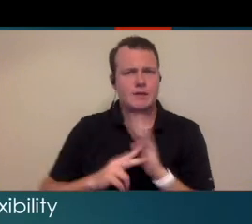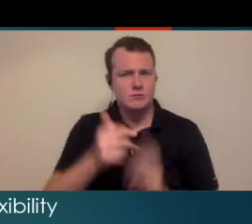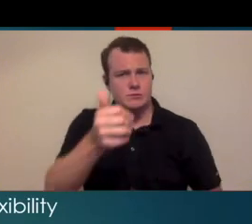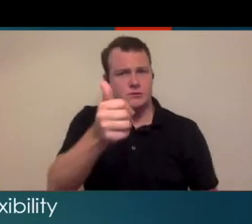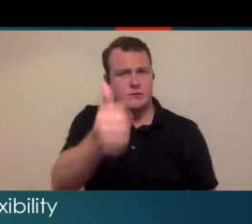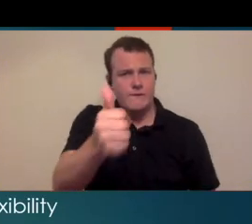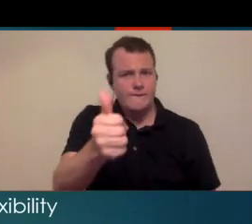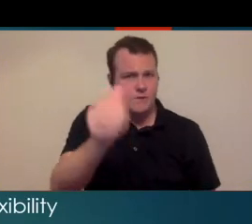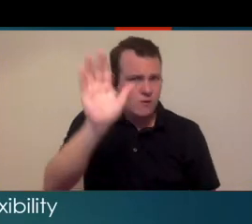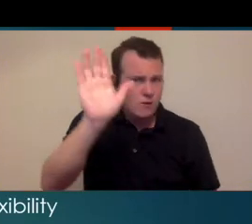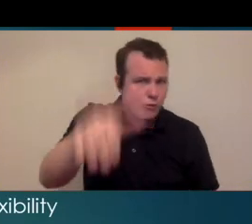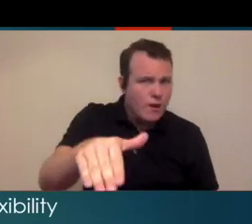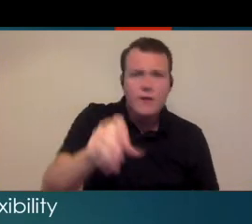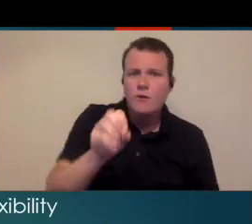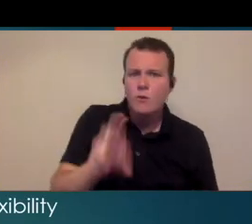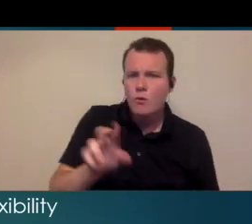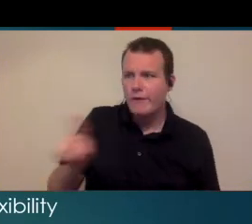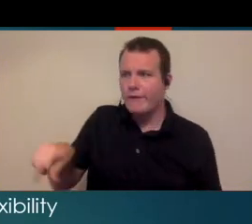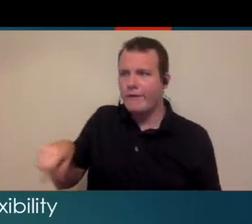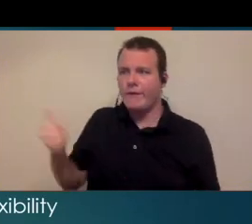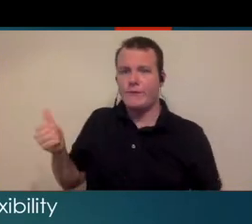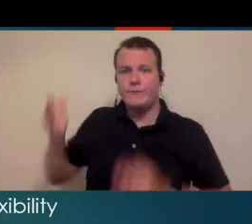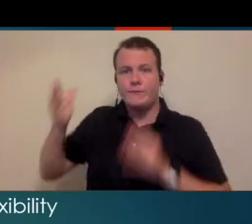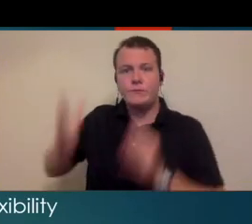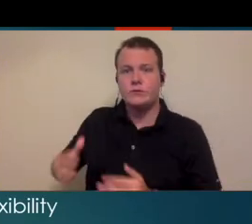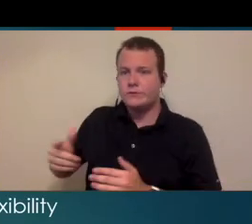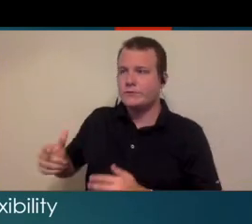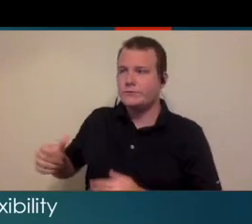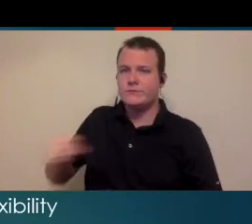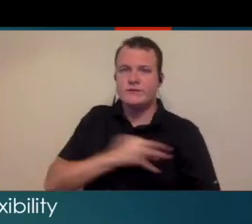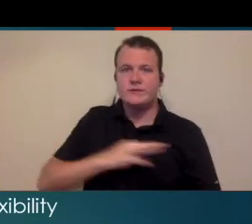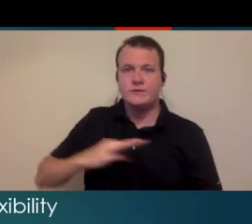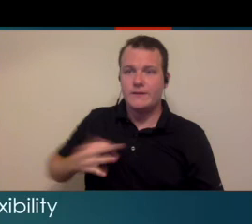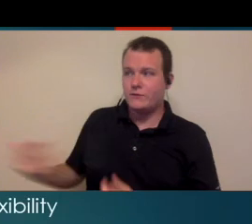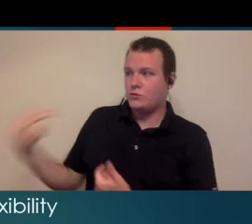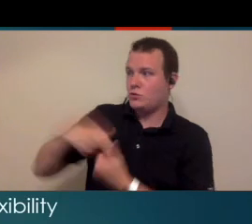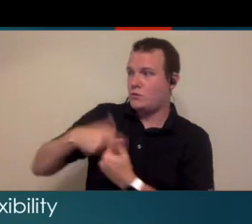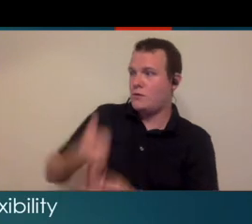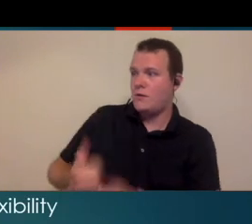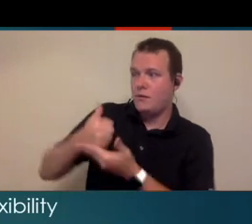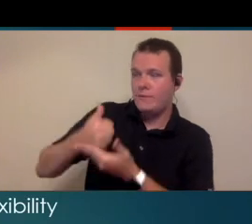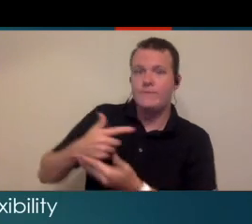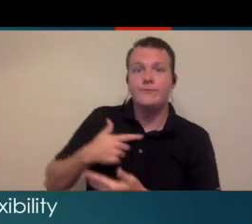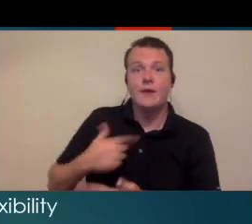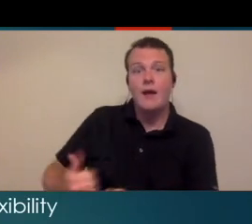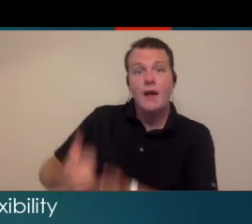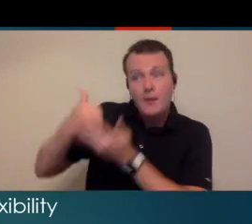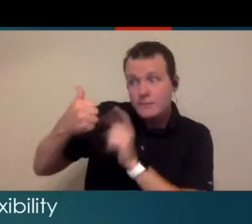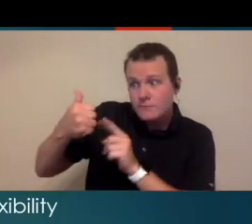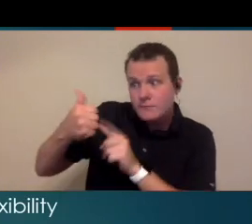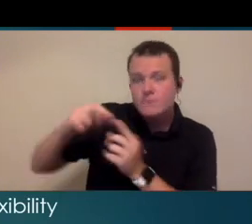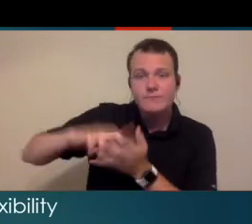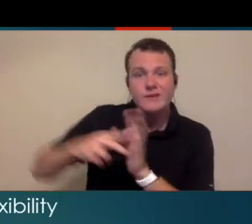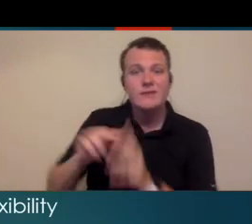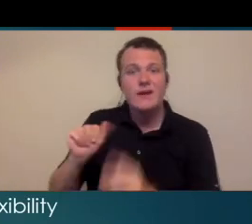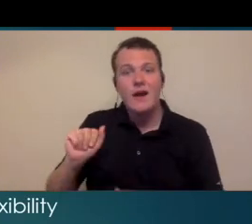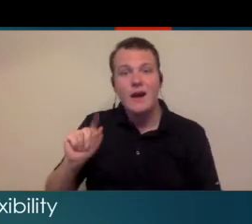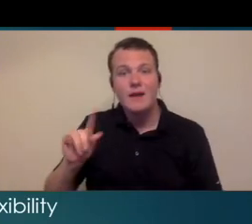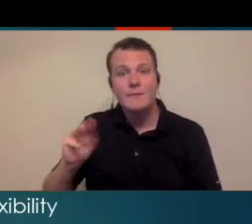would be are you going to try to do all of that or do you need someone to assist you with that and assisting with those things doesn't just mean maybe